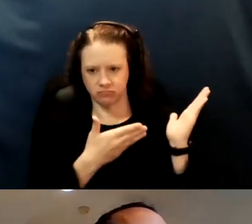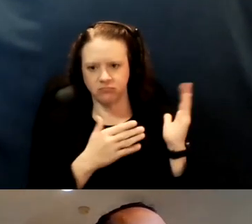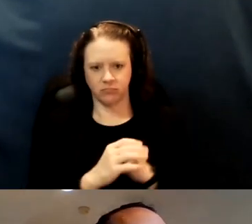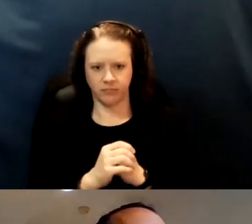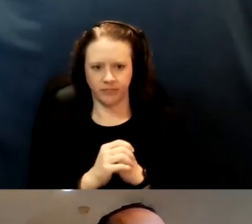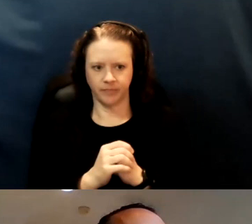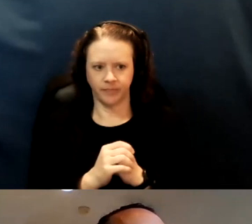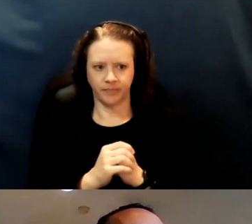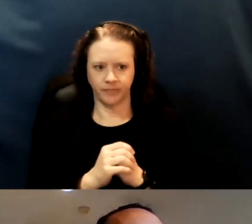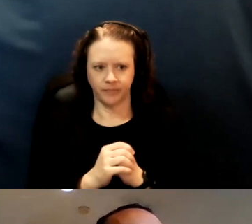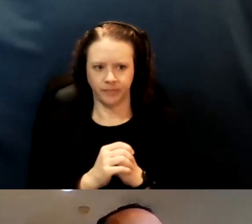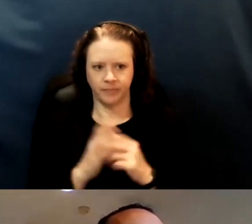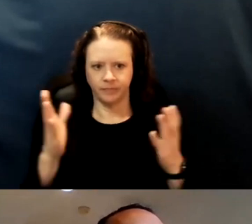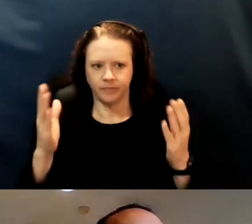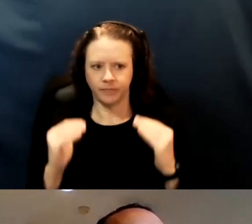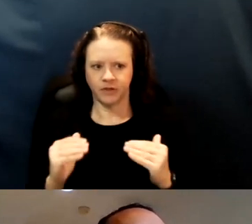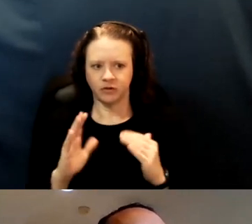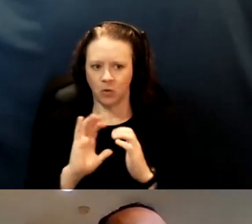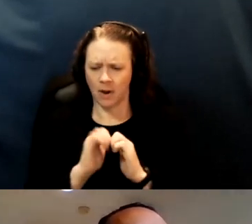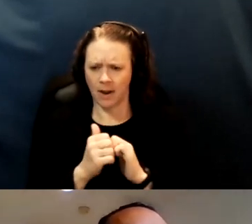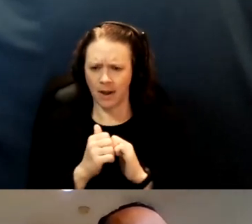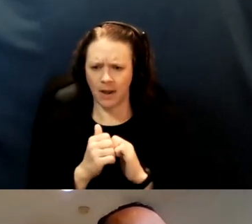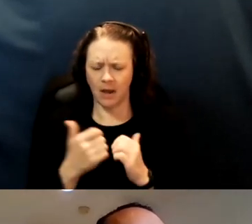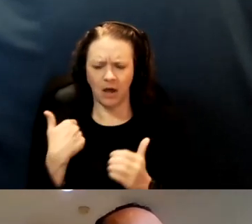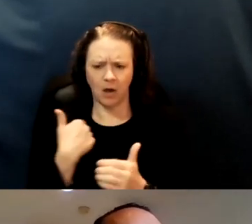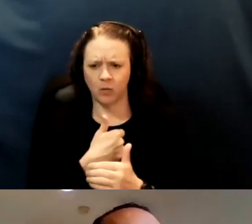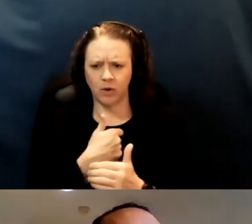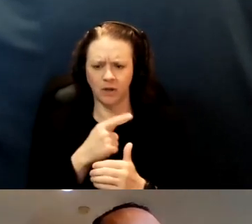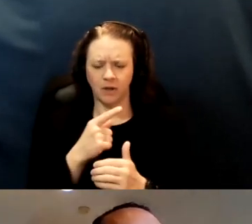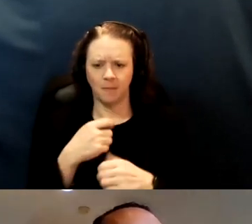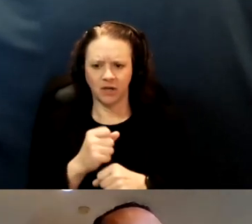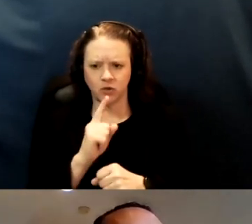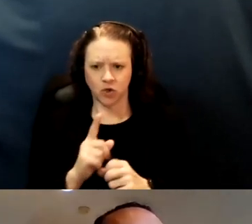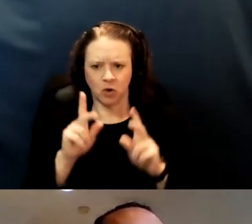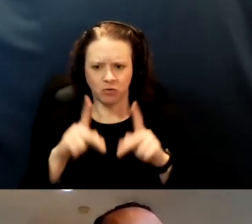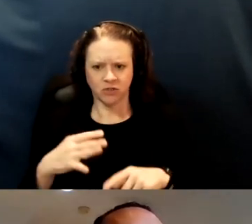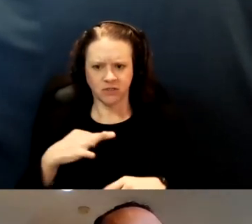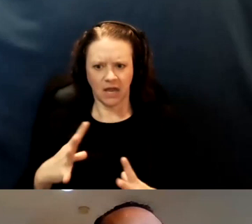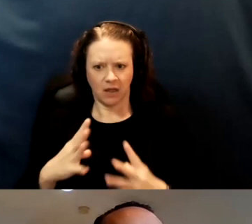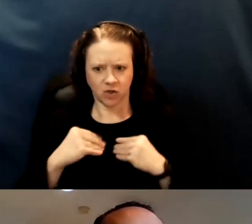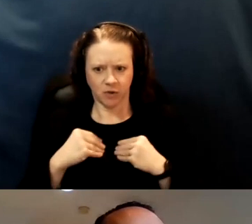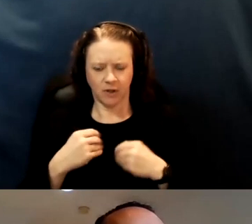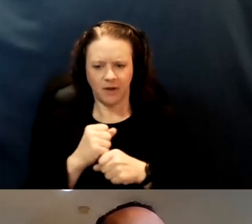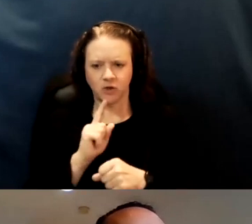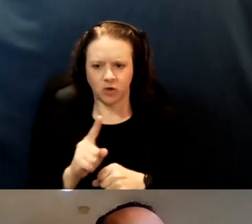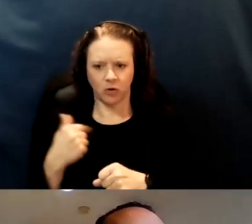And so, how do we ensure eligibility and make sure that we're...